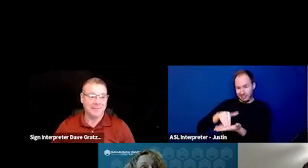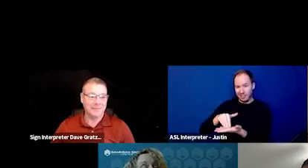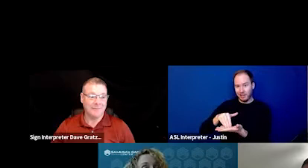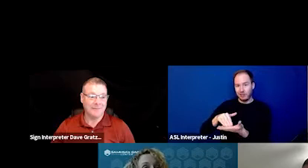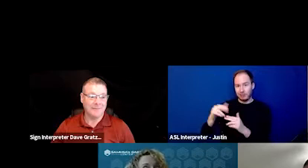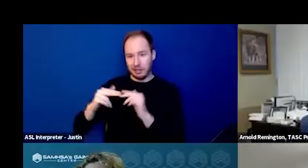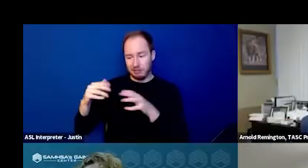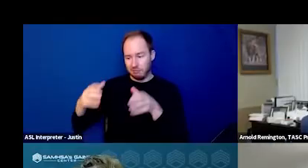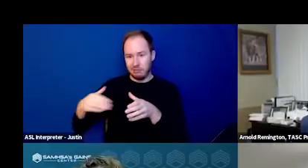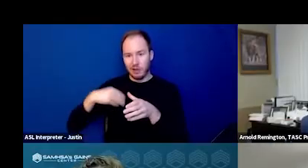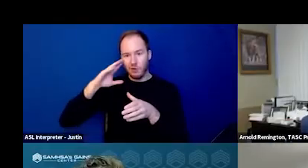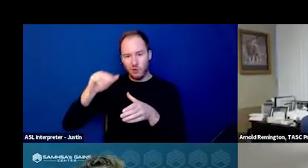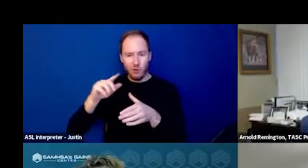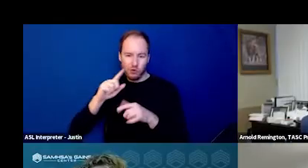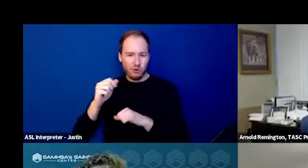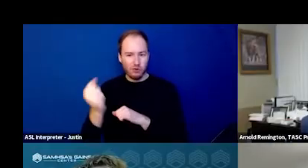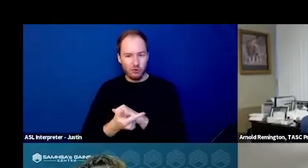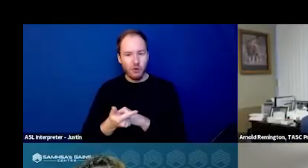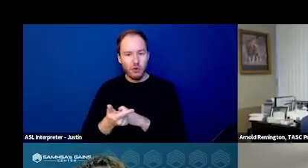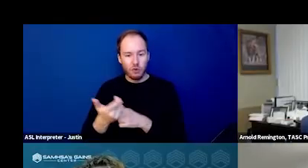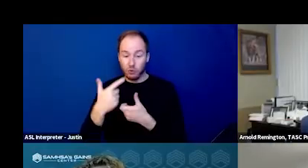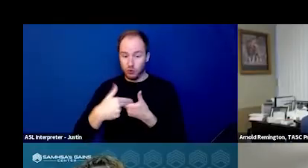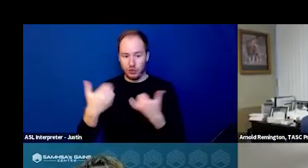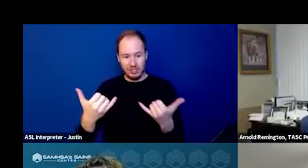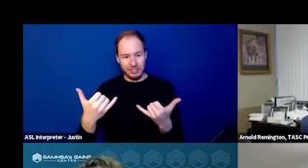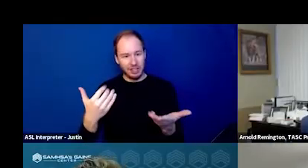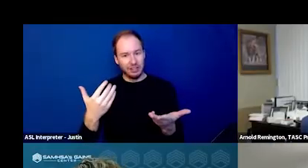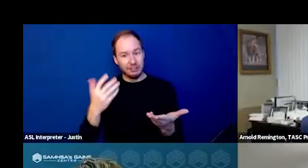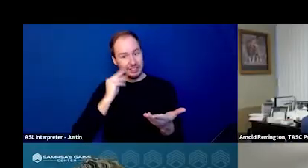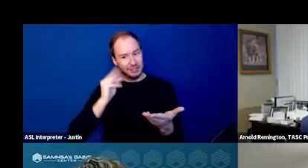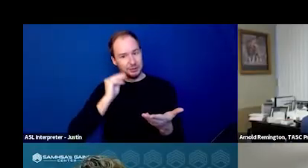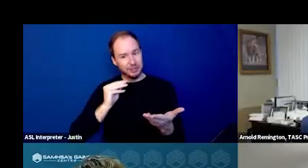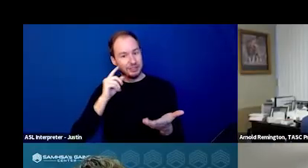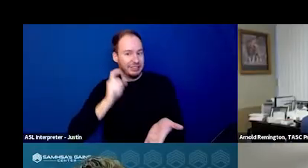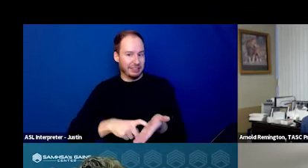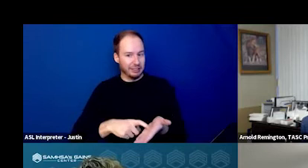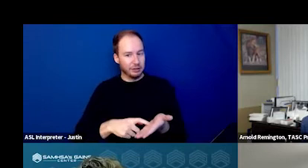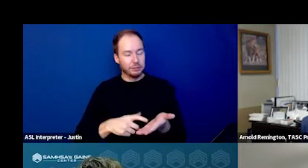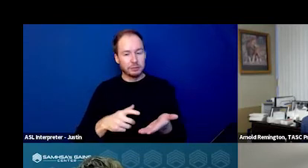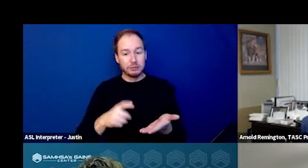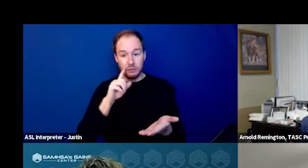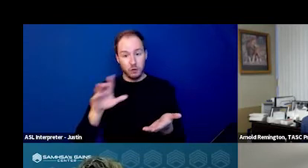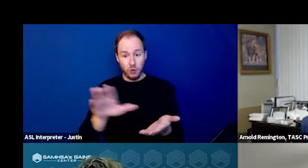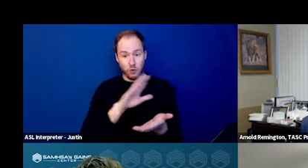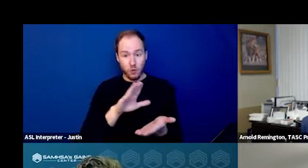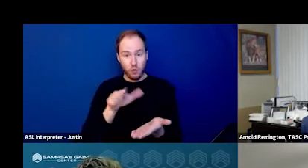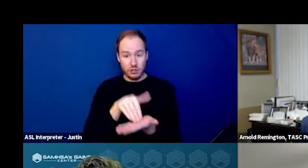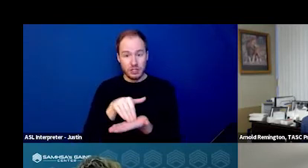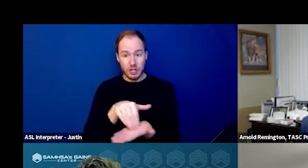that this is something that all of you that are have joined us today have experienced as well in your centers and within your services